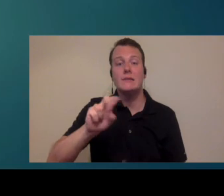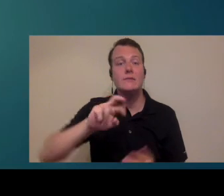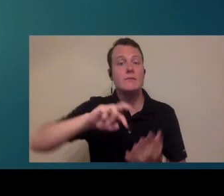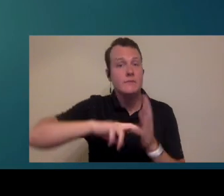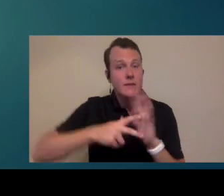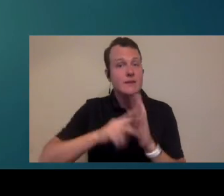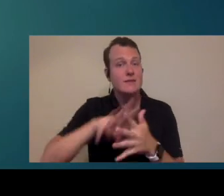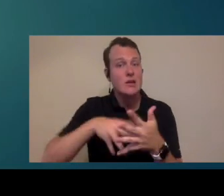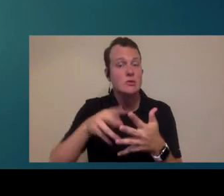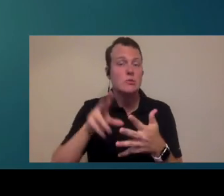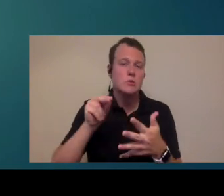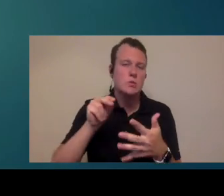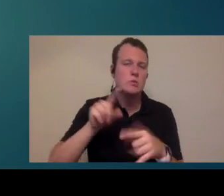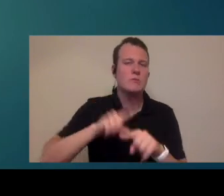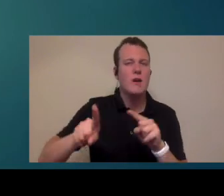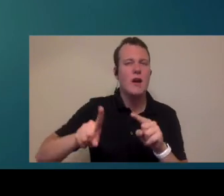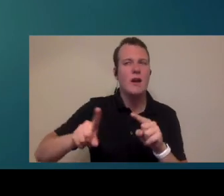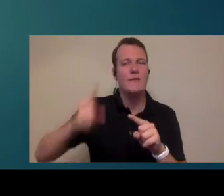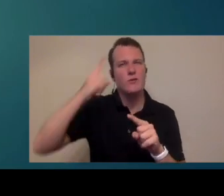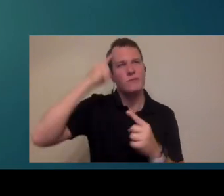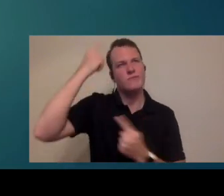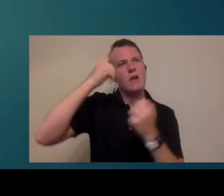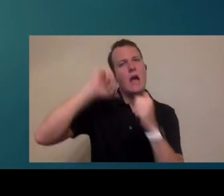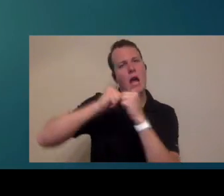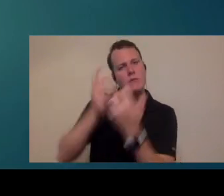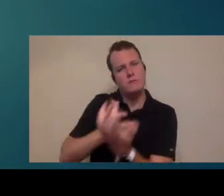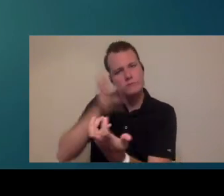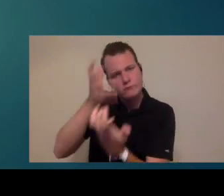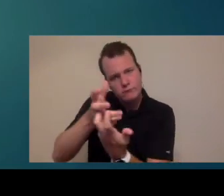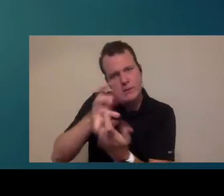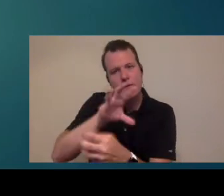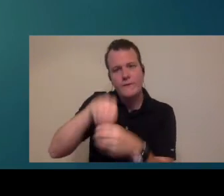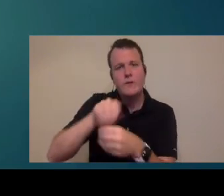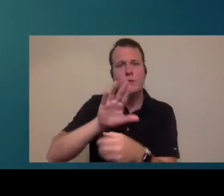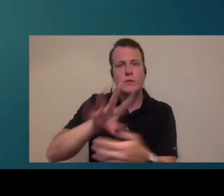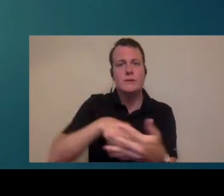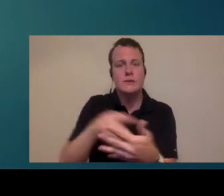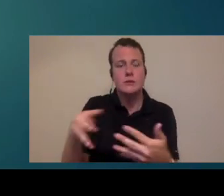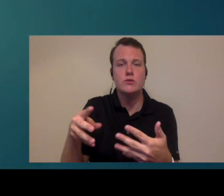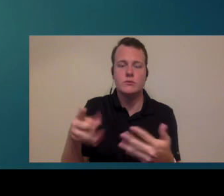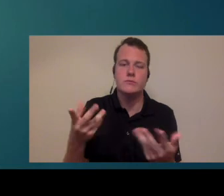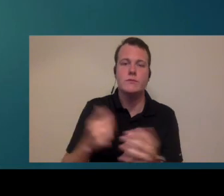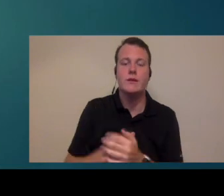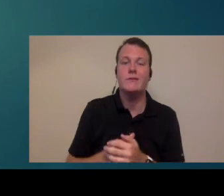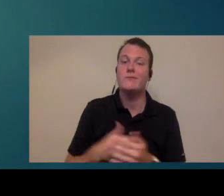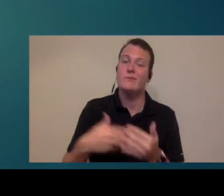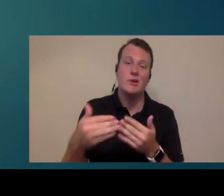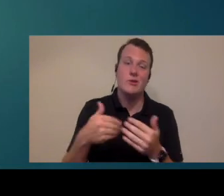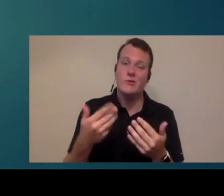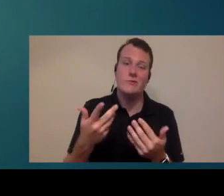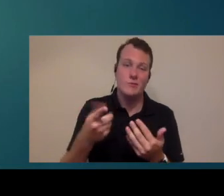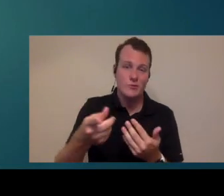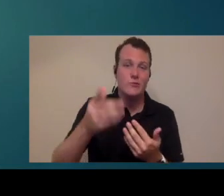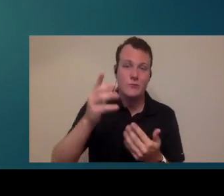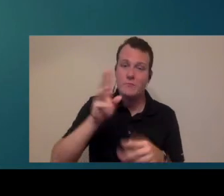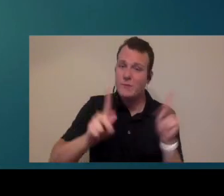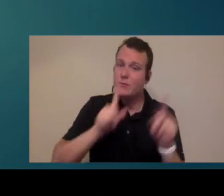scheduled but I think thinking through how that will fit into your schedule is important because no matter what you want you will have people walking in and